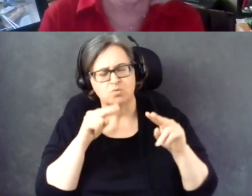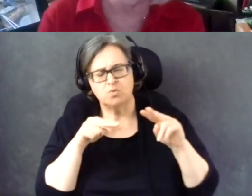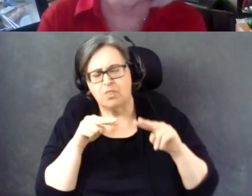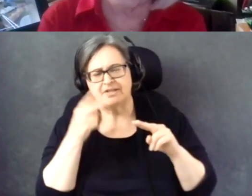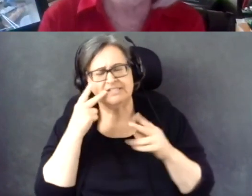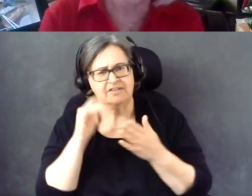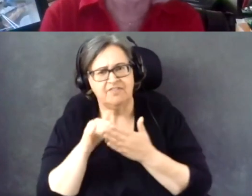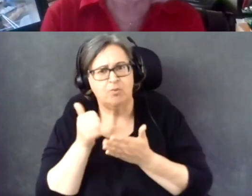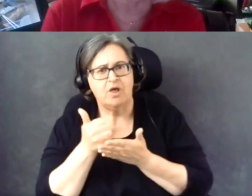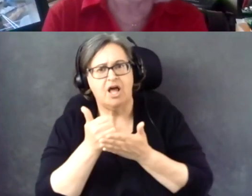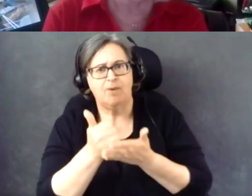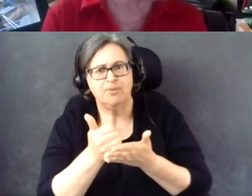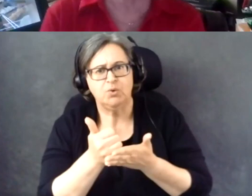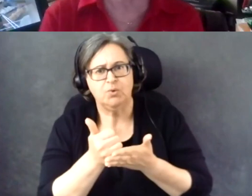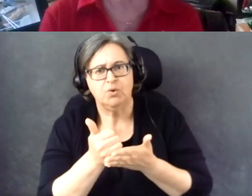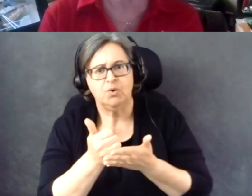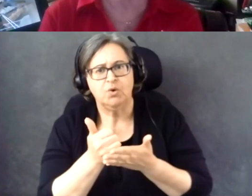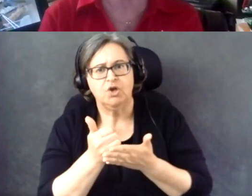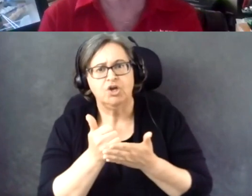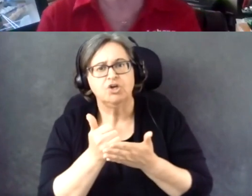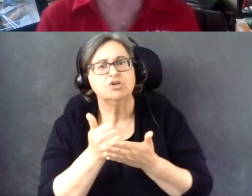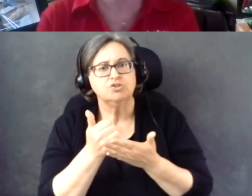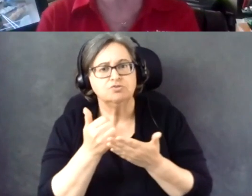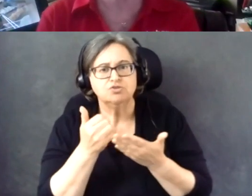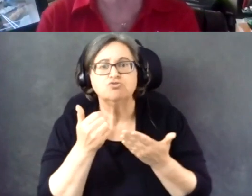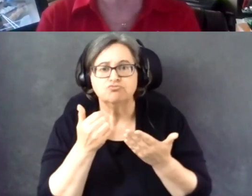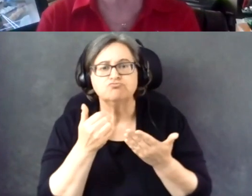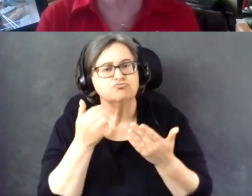reach more and more diverse populations. Diana.